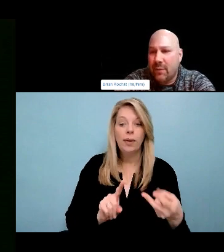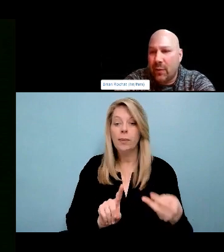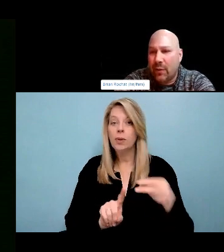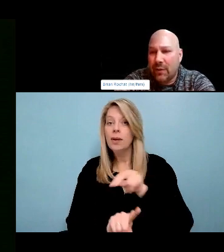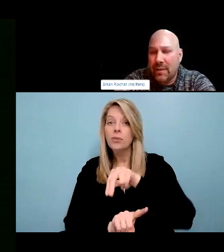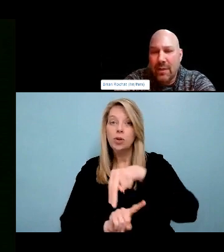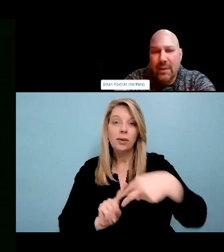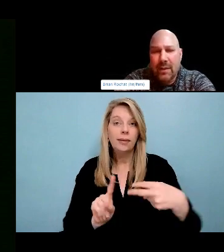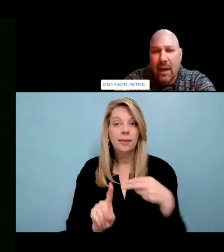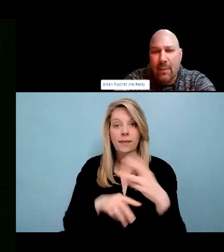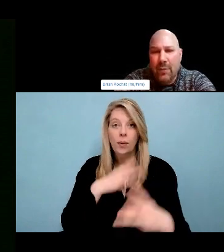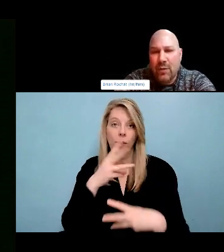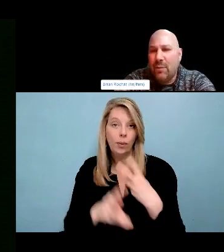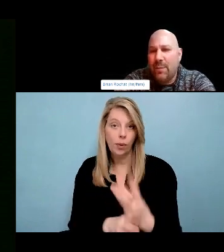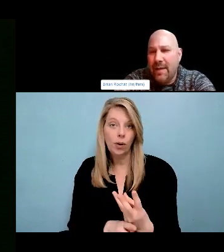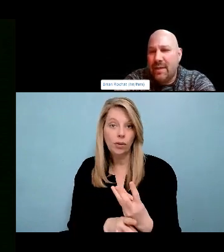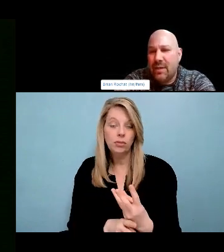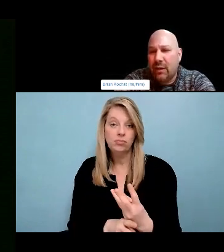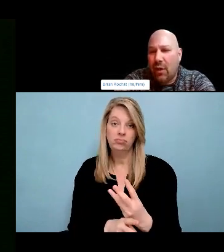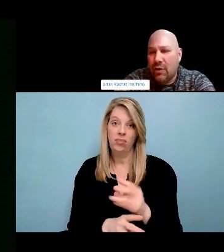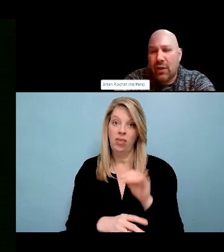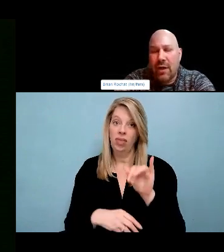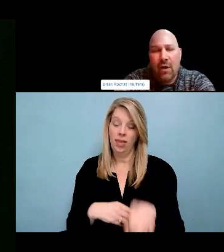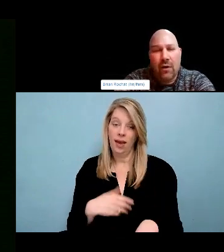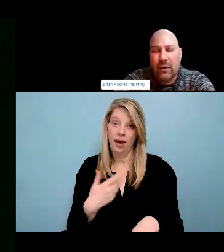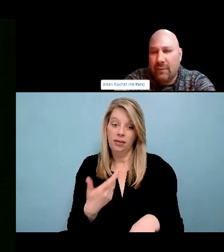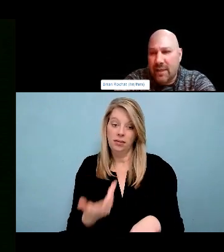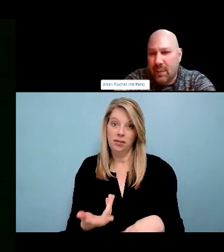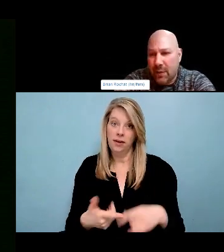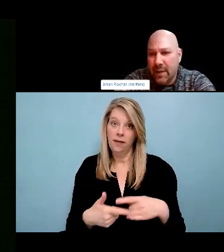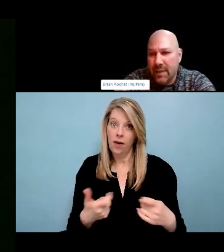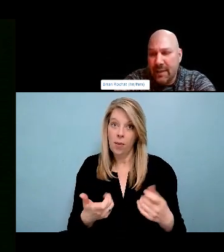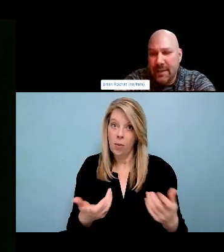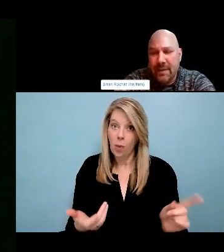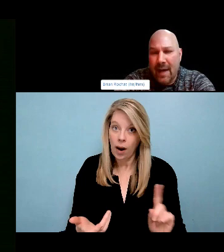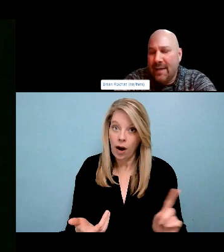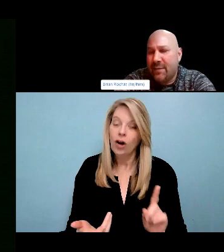that. And my communities that I was raised in are signatories to Treaty 5